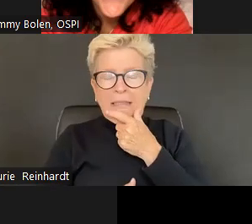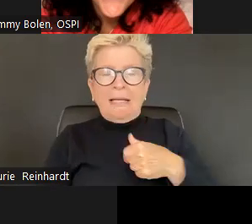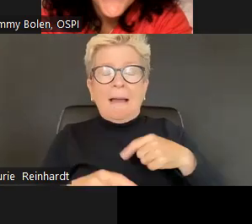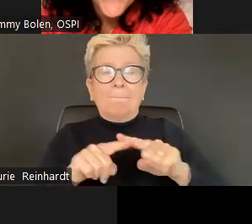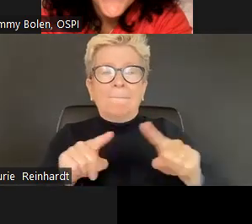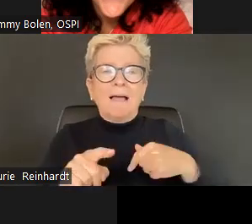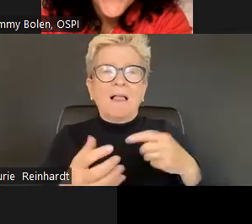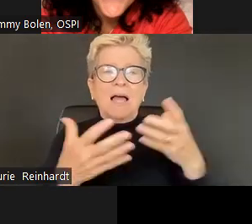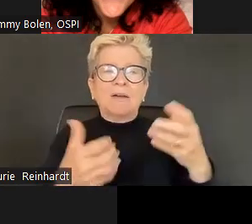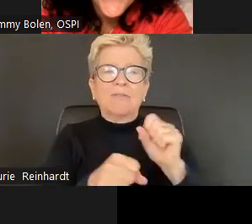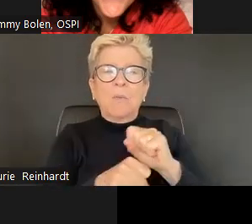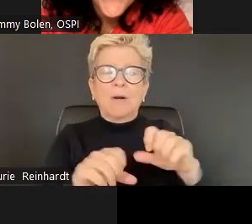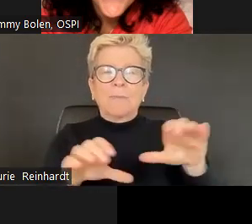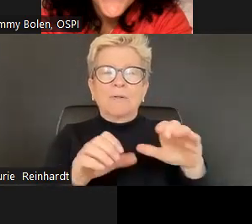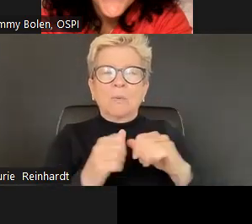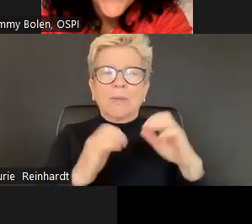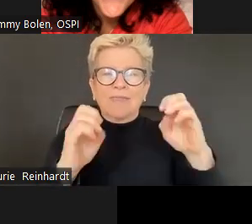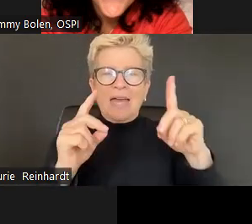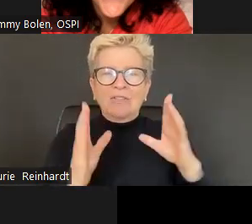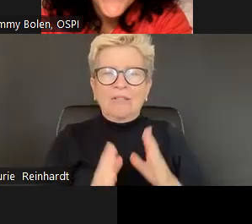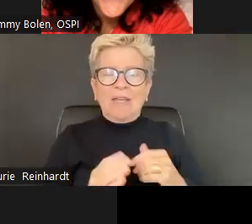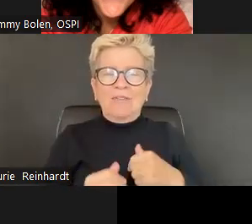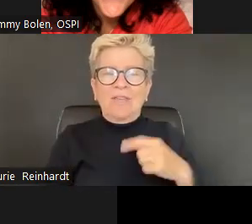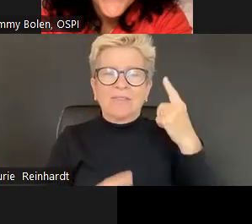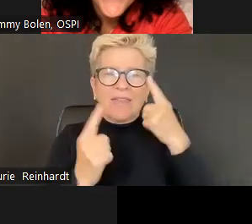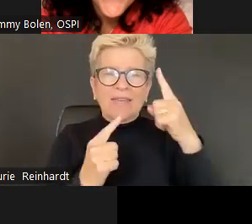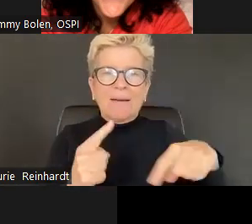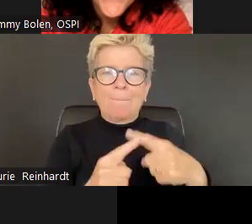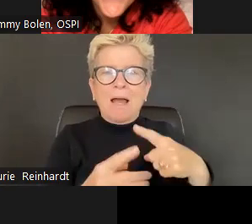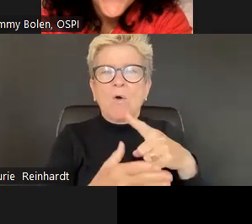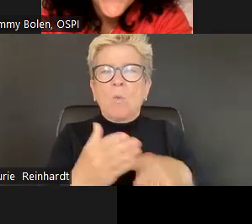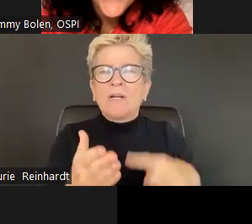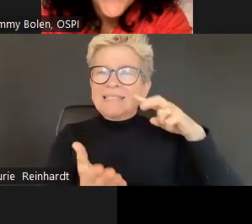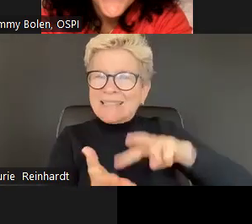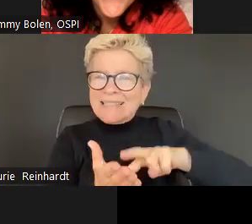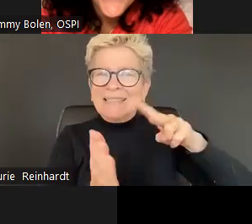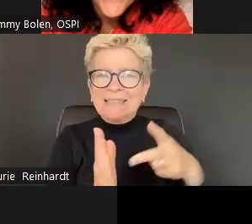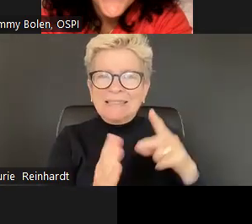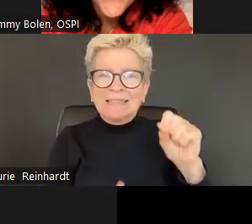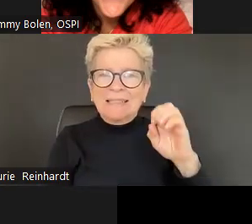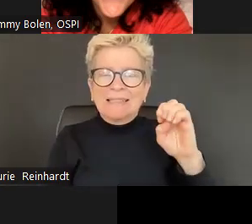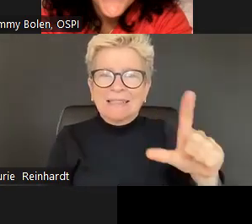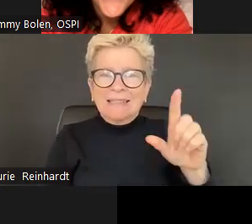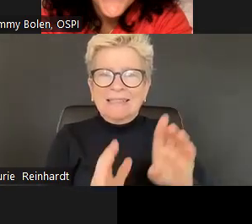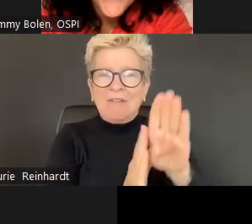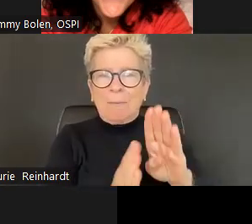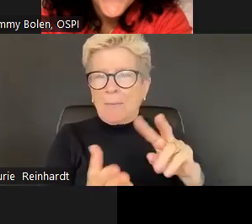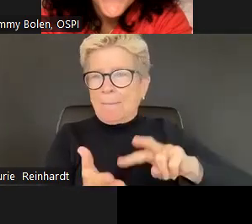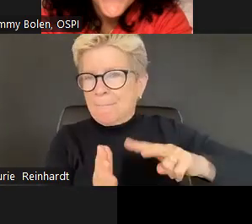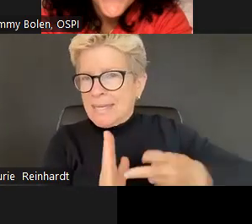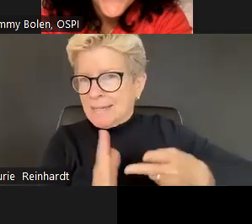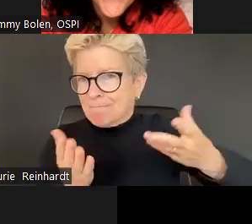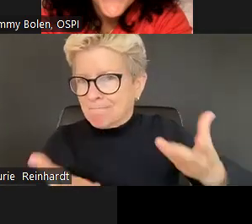On these because, I don't think I have too much time left. I probably should been timing myself.